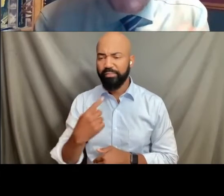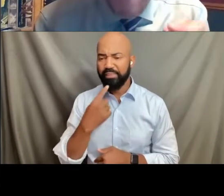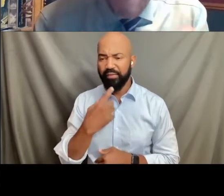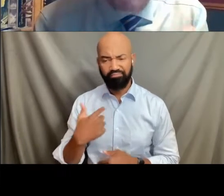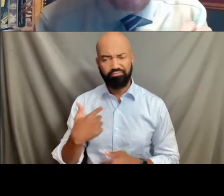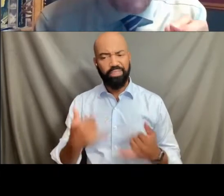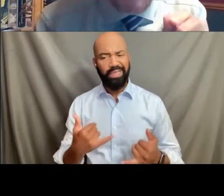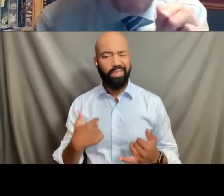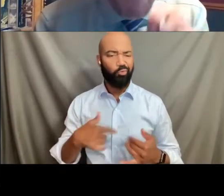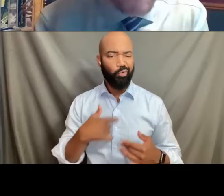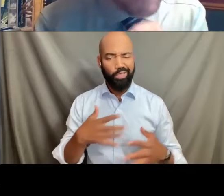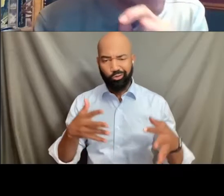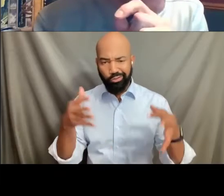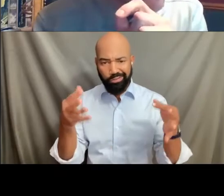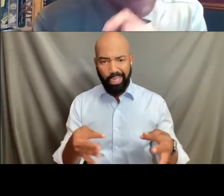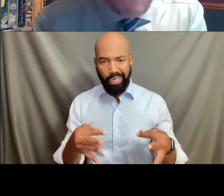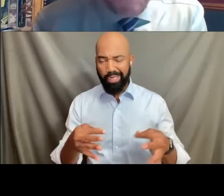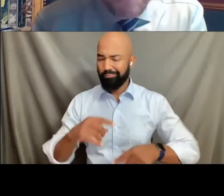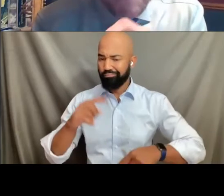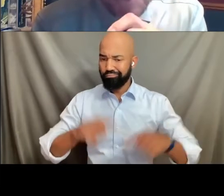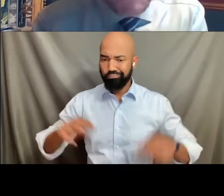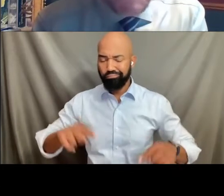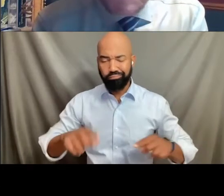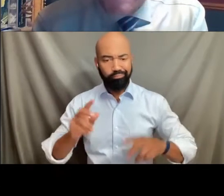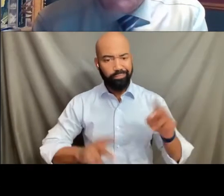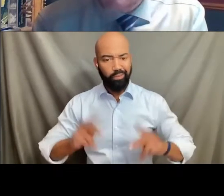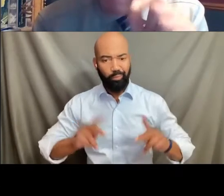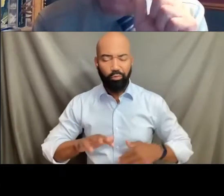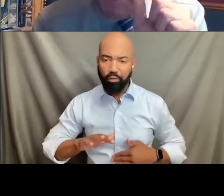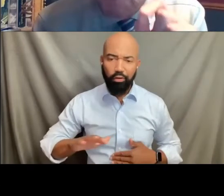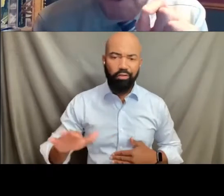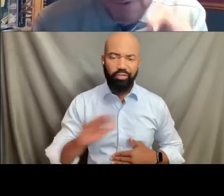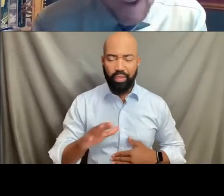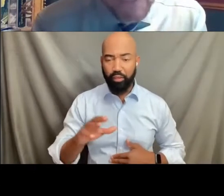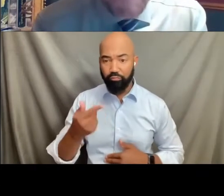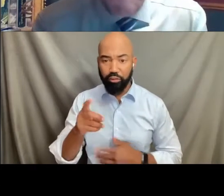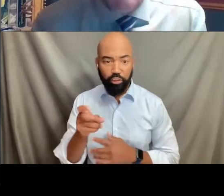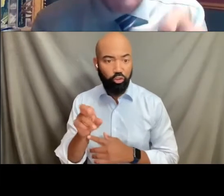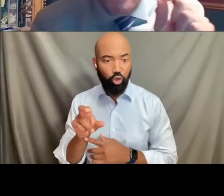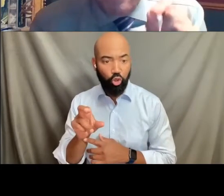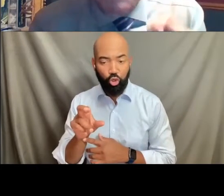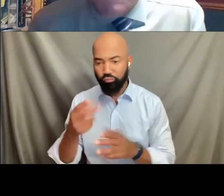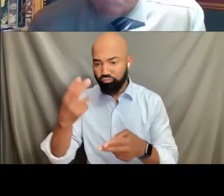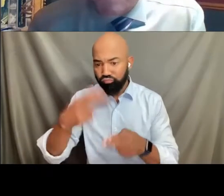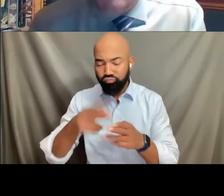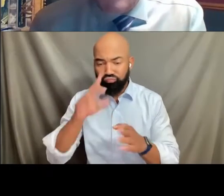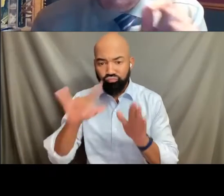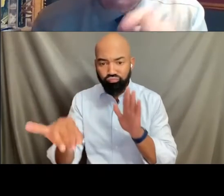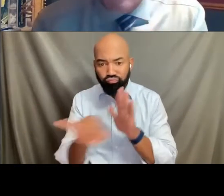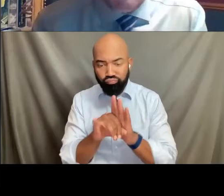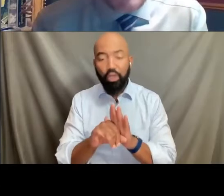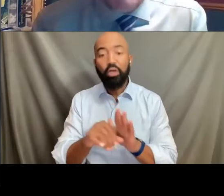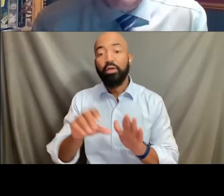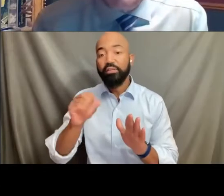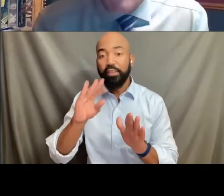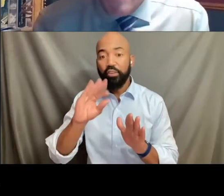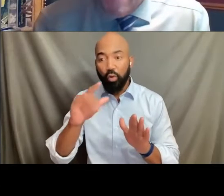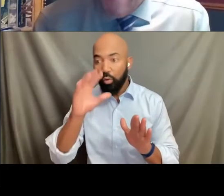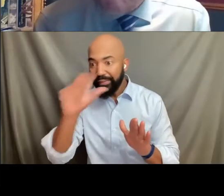people of all gender statuses, of all sexual orientation gender statuses